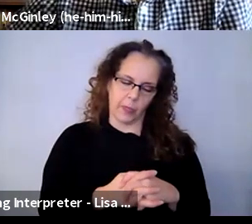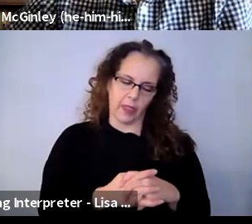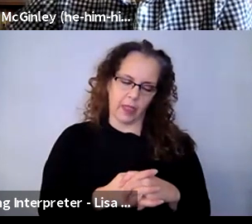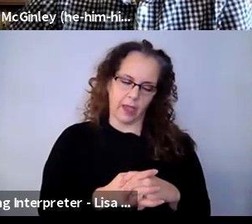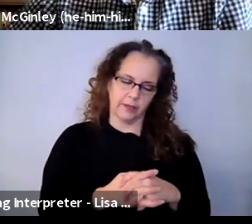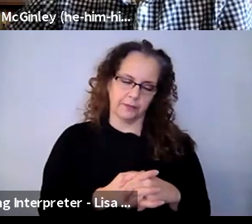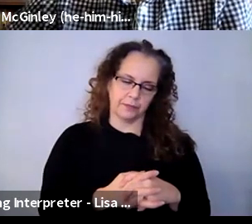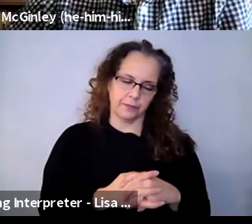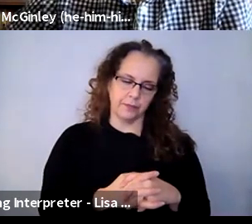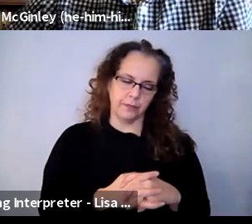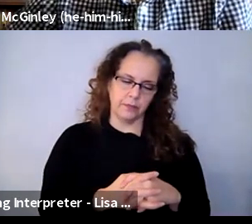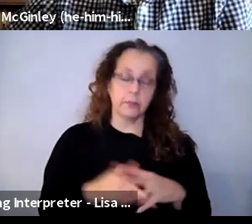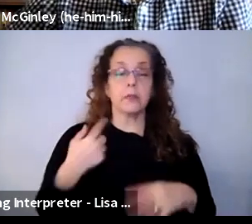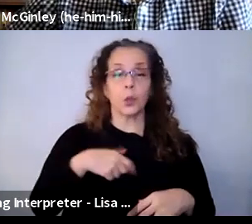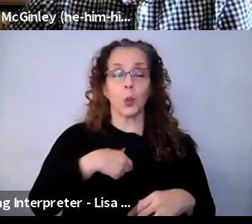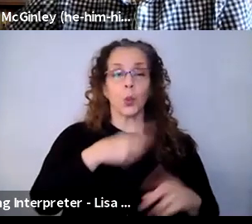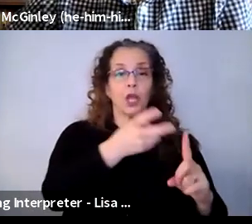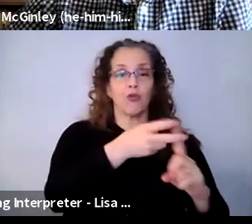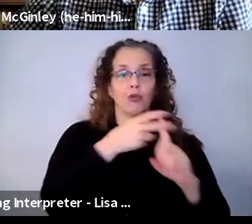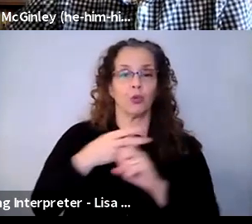do our own recruitment for those programs. The Youth Artistic